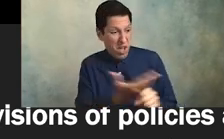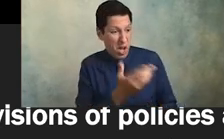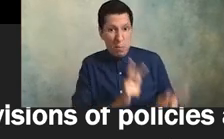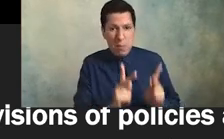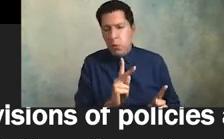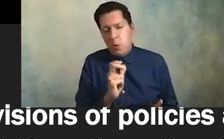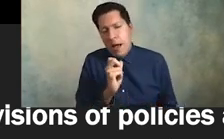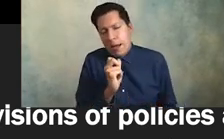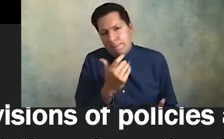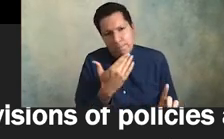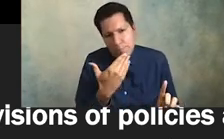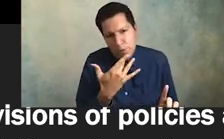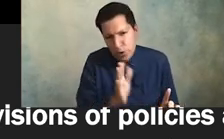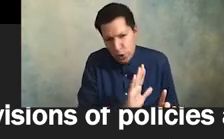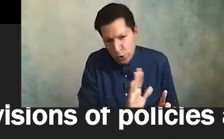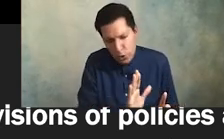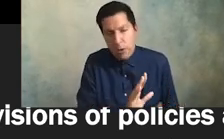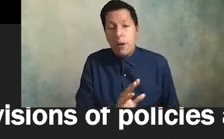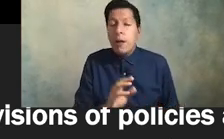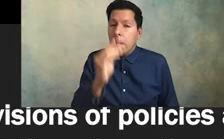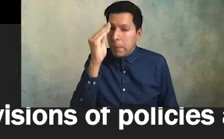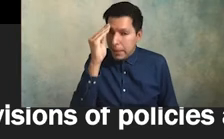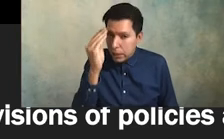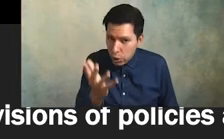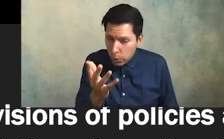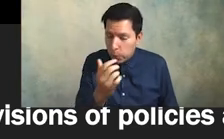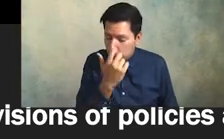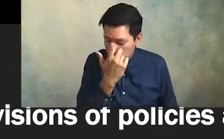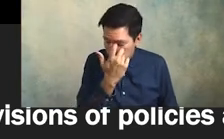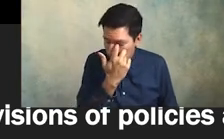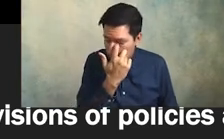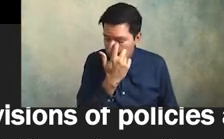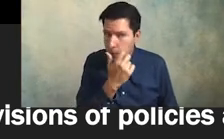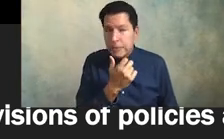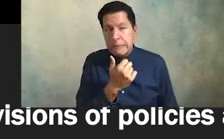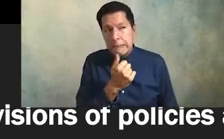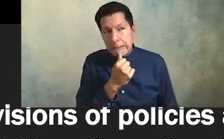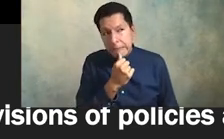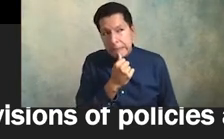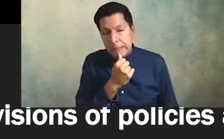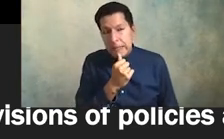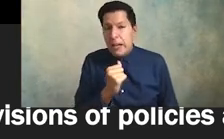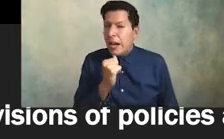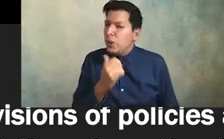i do want to make the point here though that i don't think that people are fired ever